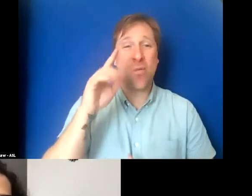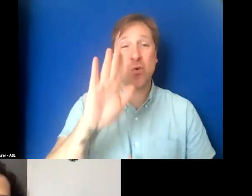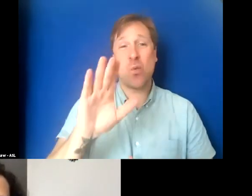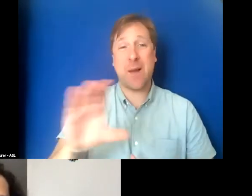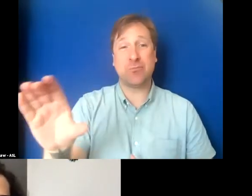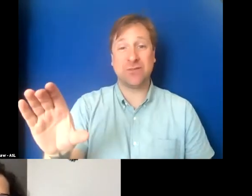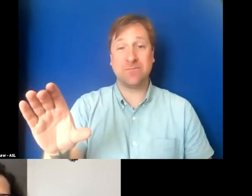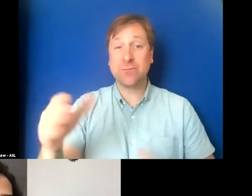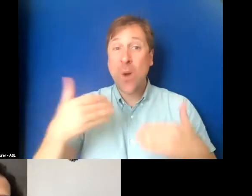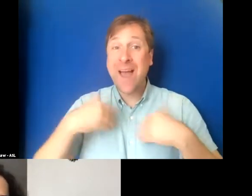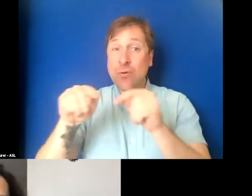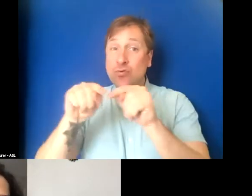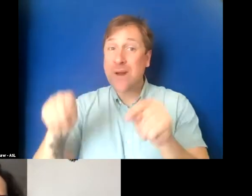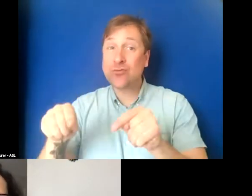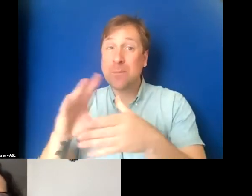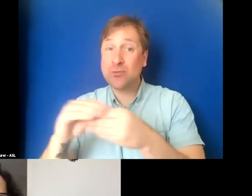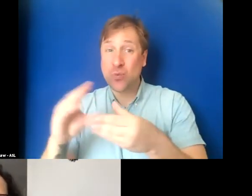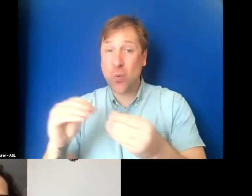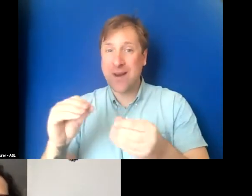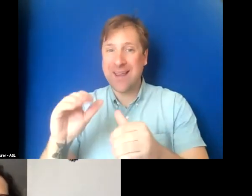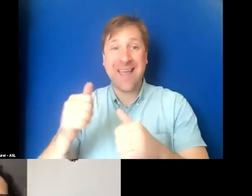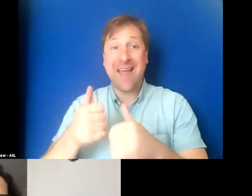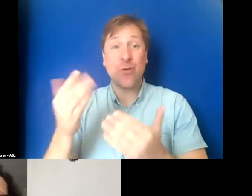but everything in this story is equally true for captions.